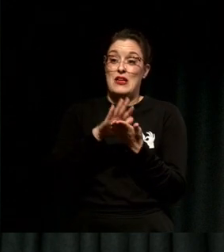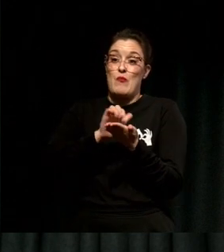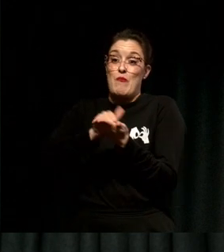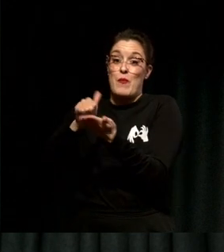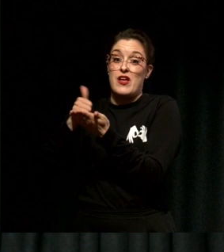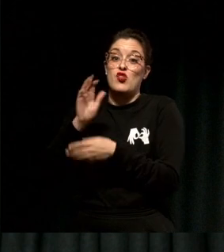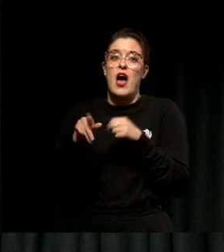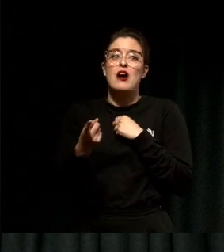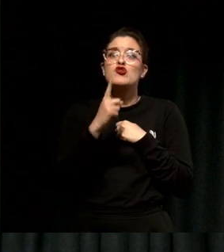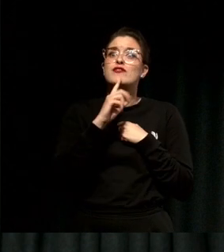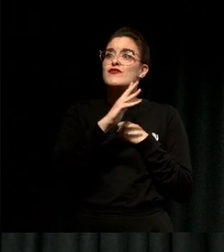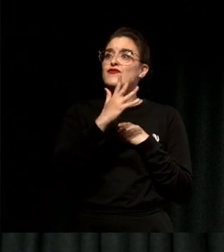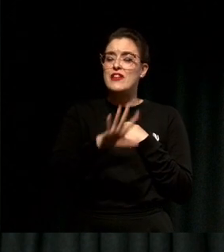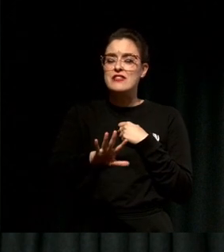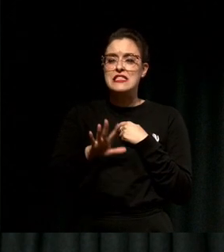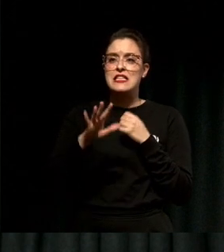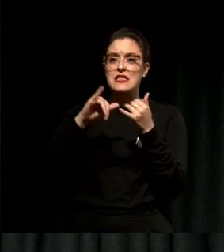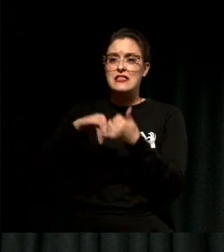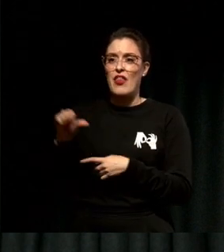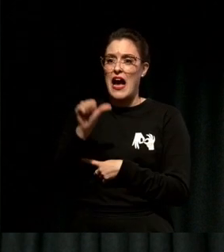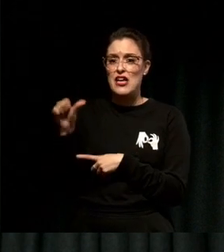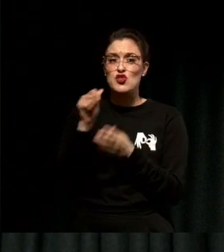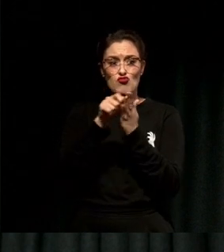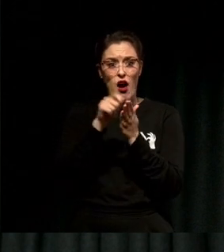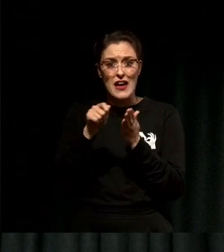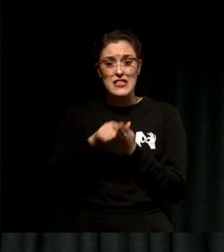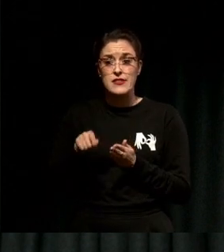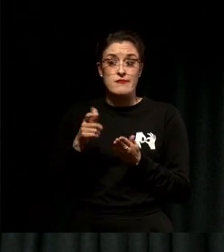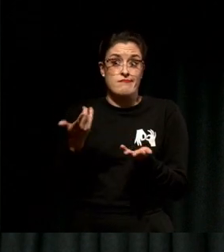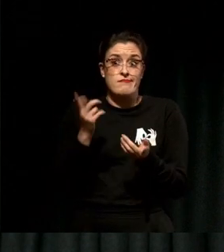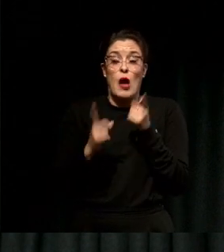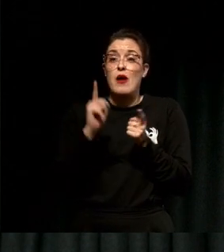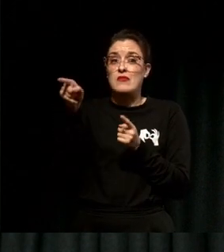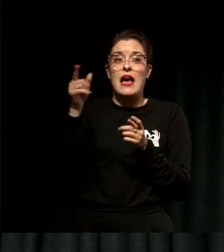come to us with no experience whatsoever, just an idea, and we supported them and helped